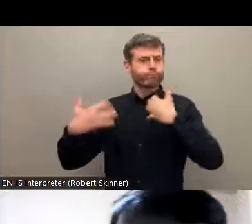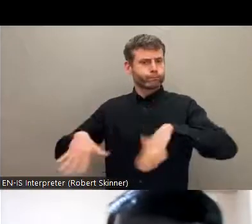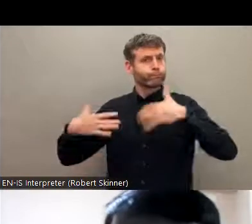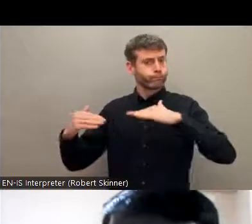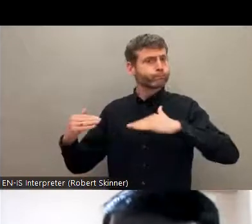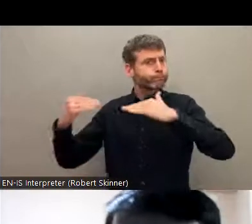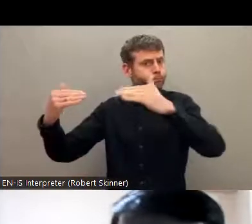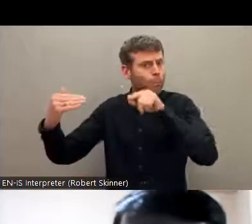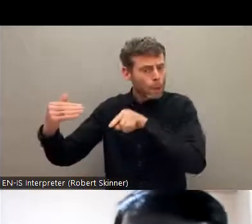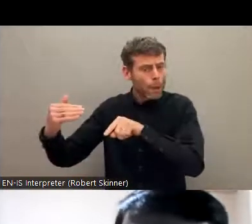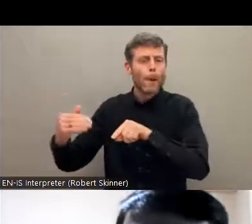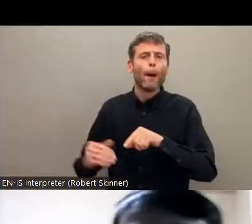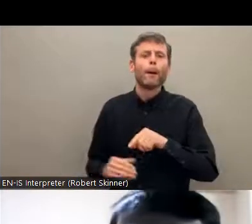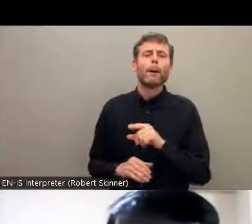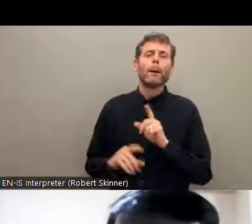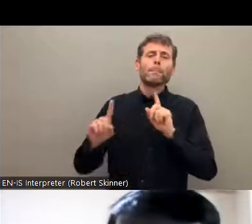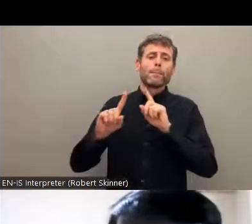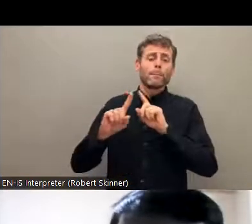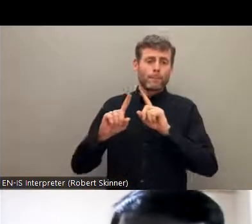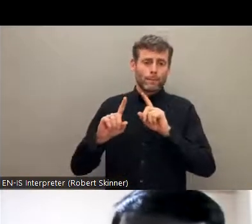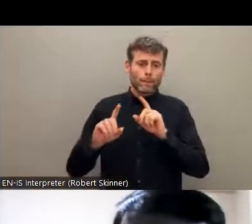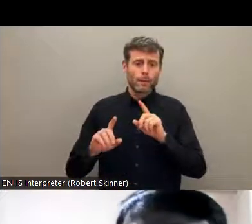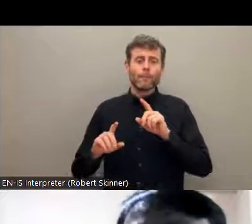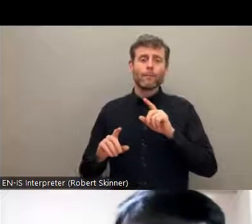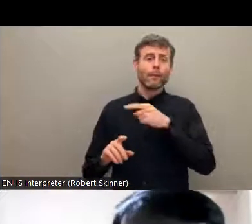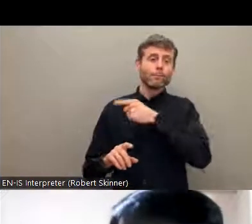under the disability guys, that's the blanket approach and that's